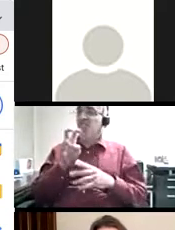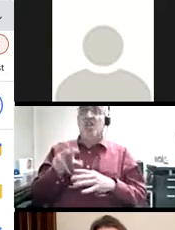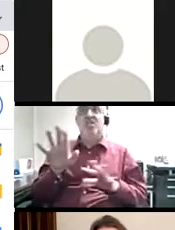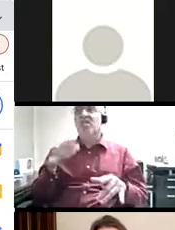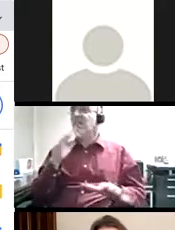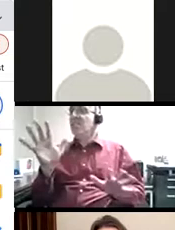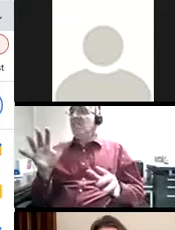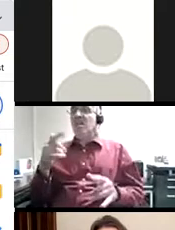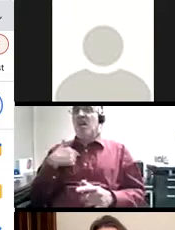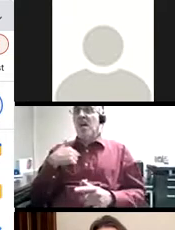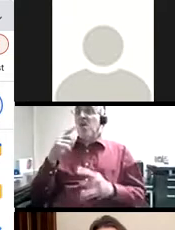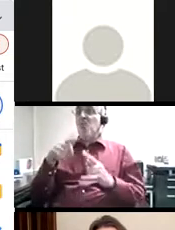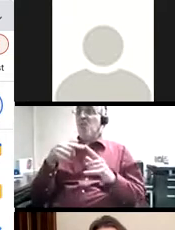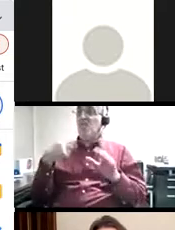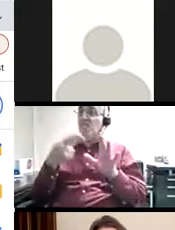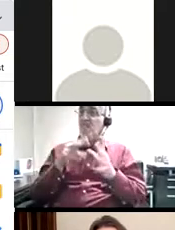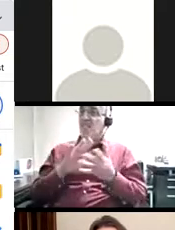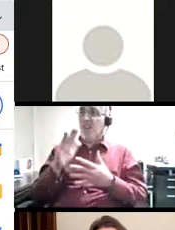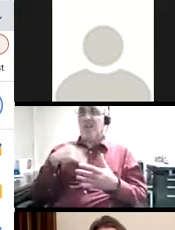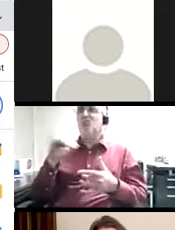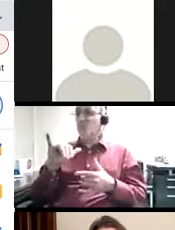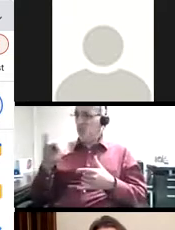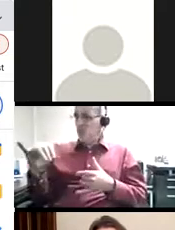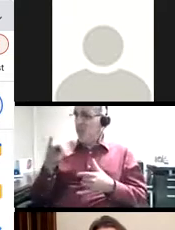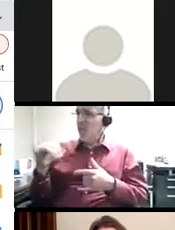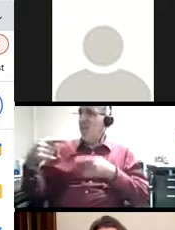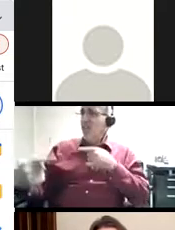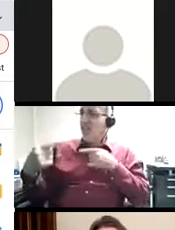that when he began community college he also struggled with writing. He shared that when